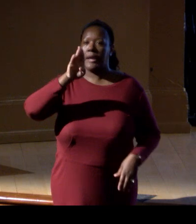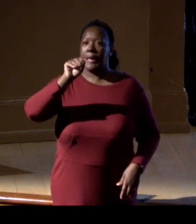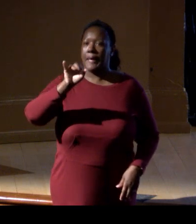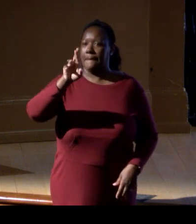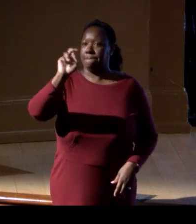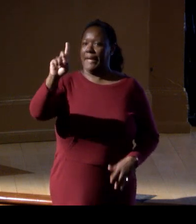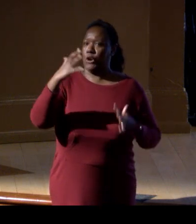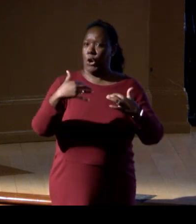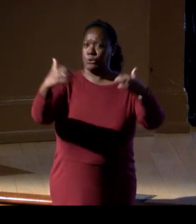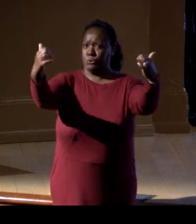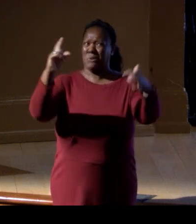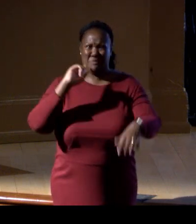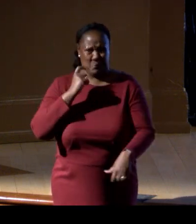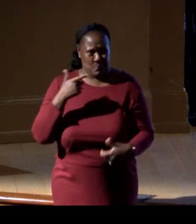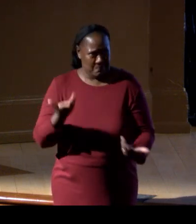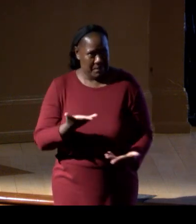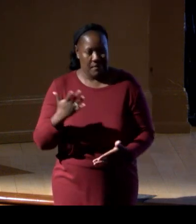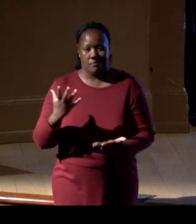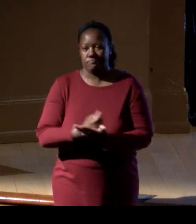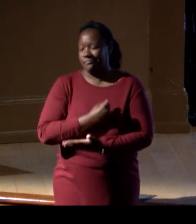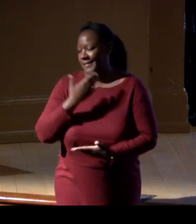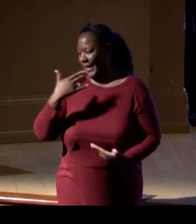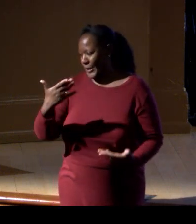(audience applauding)